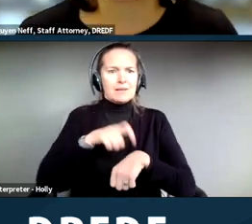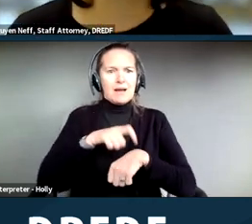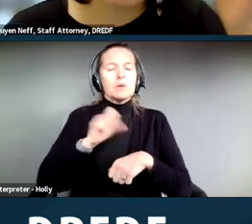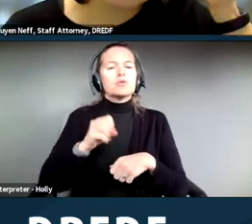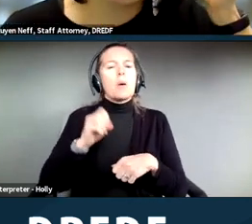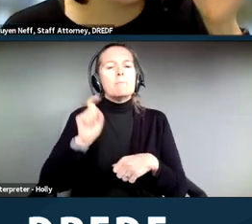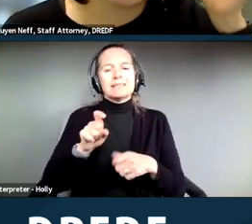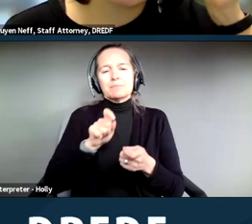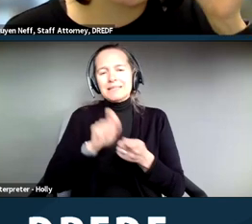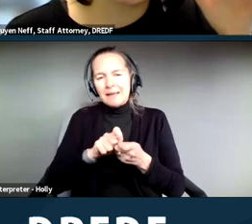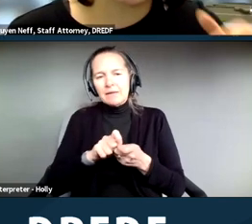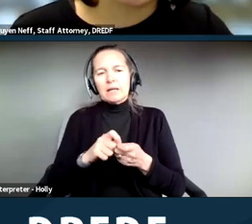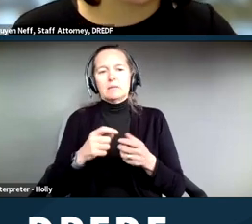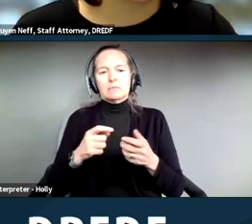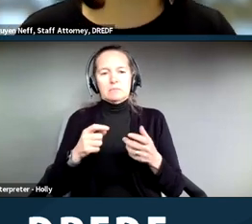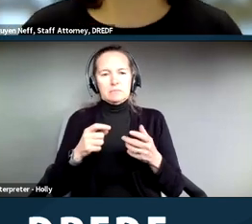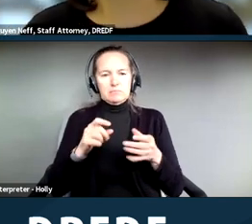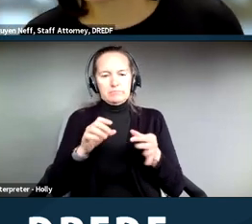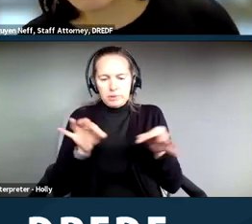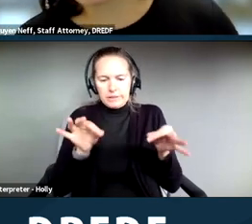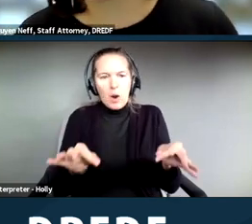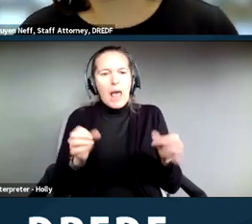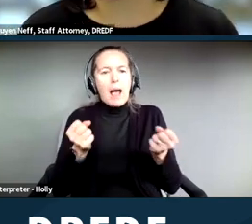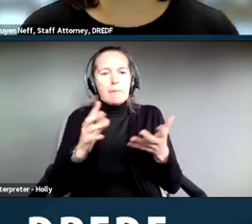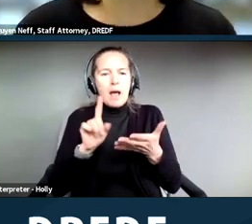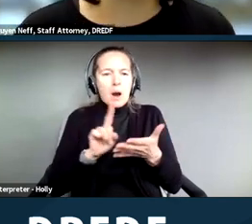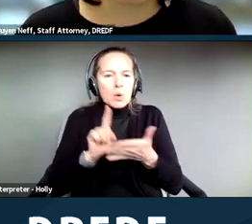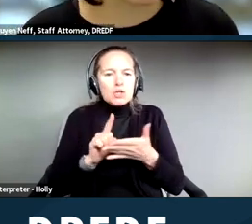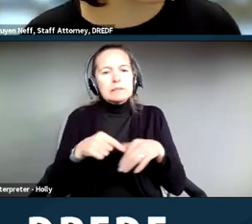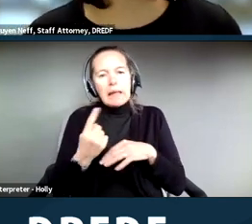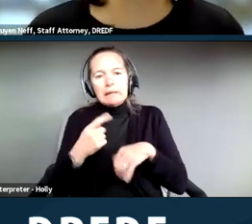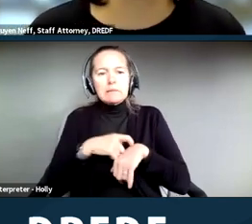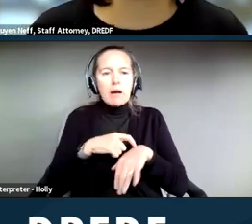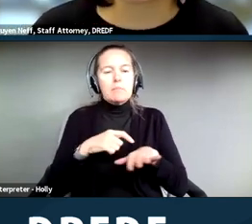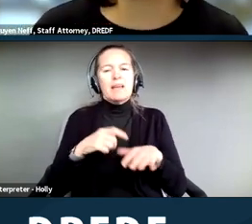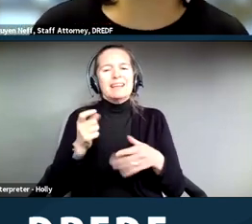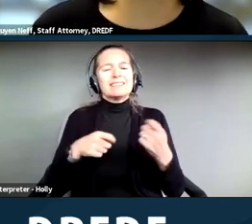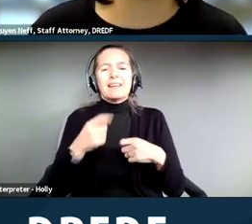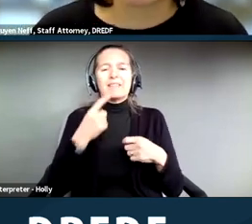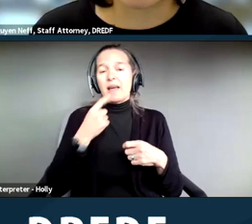I would also suggest, you know, instead of saying something like I need an additional 24 hours or 48